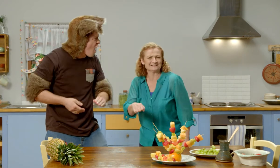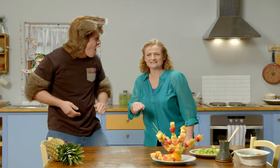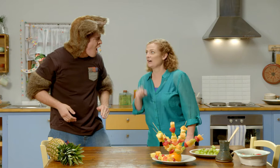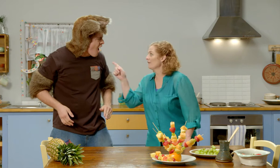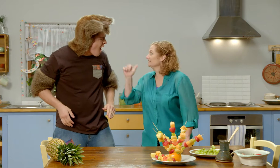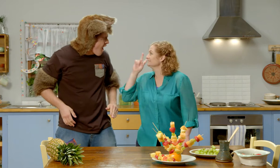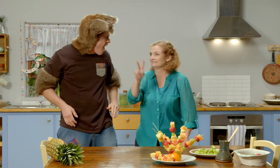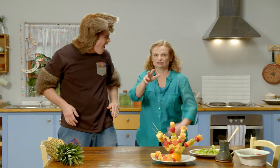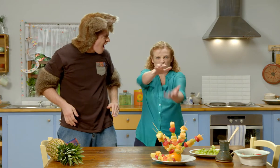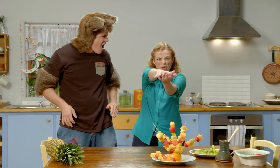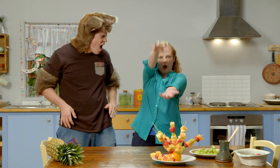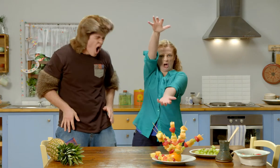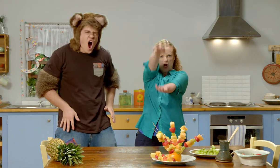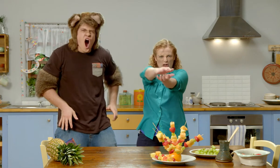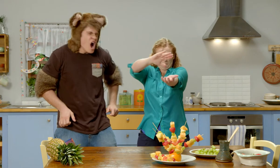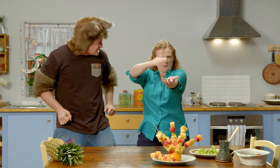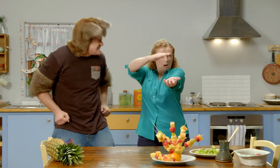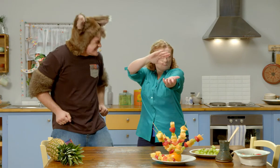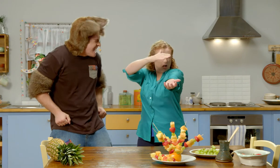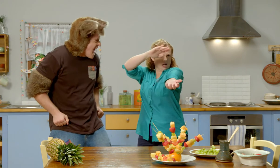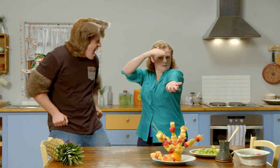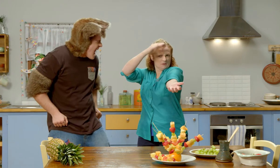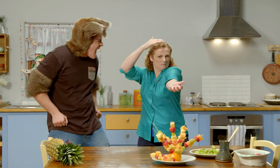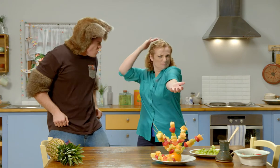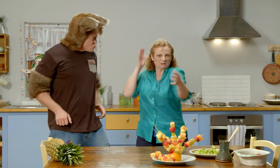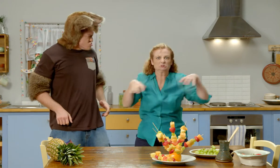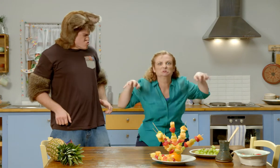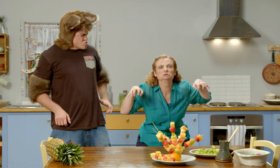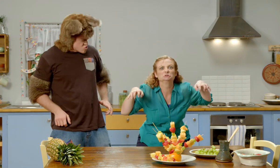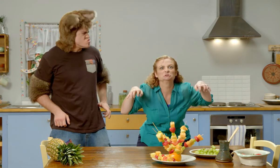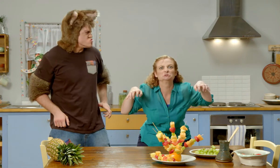I did. Did you see that crocodile, with it’s very rough skin?